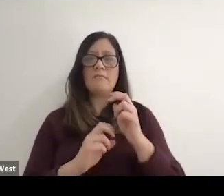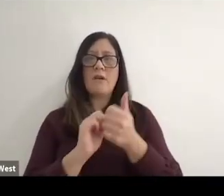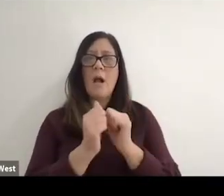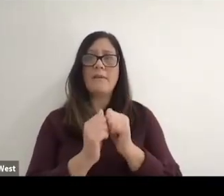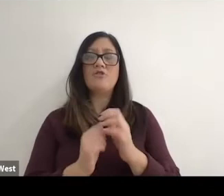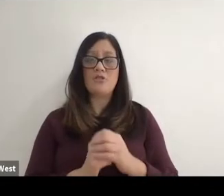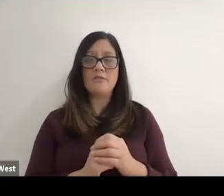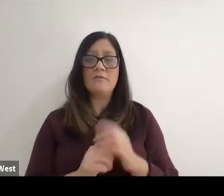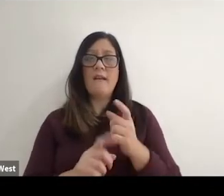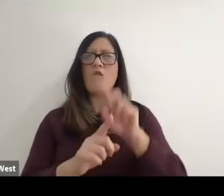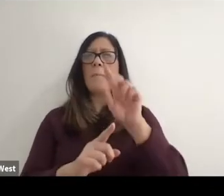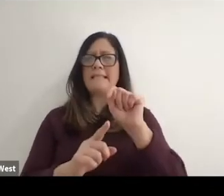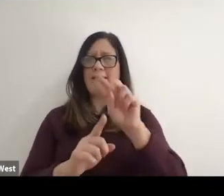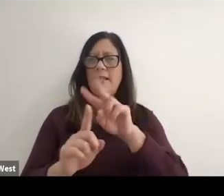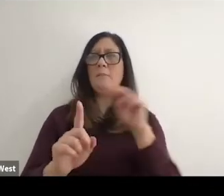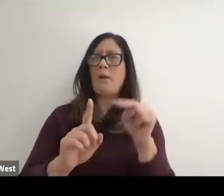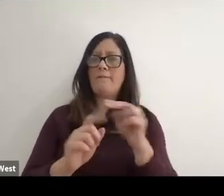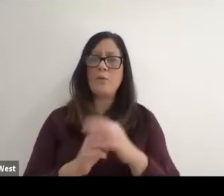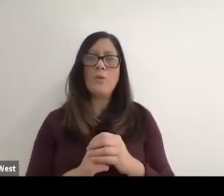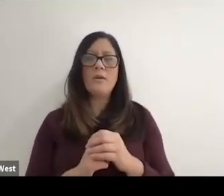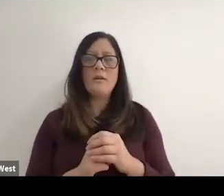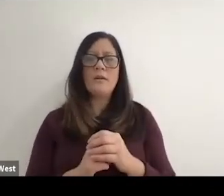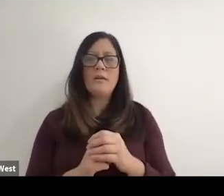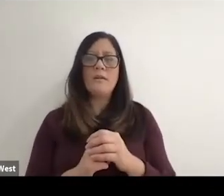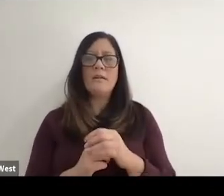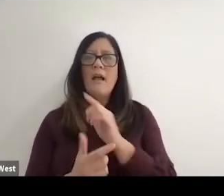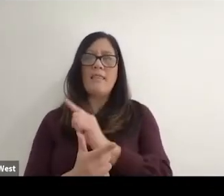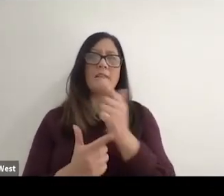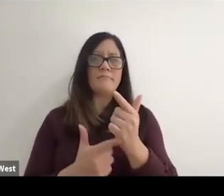and all that sort of thing. And then that moved onto onto London.